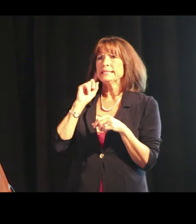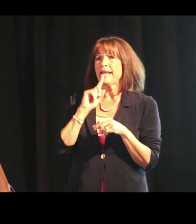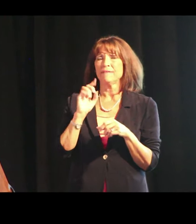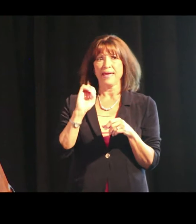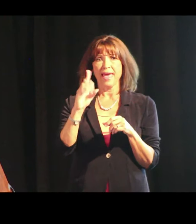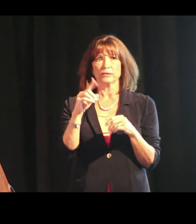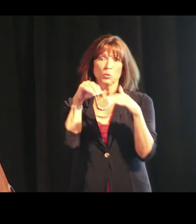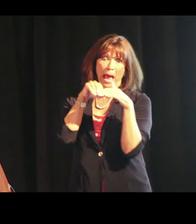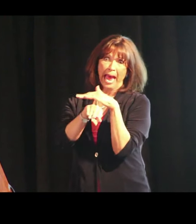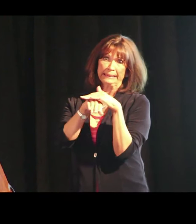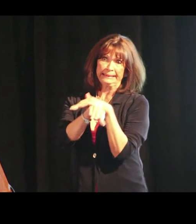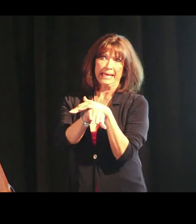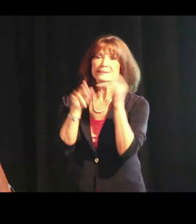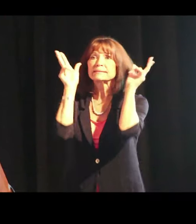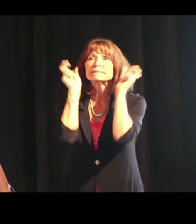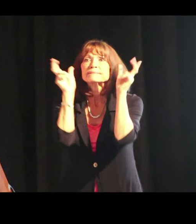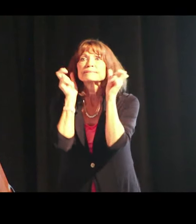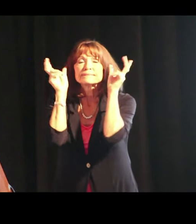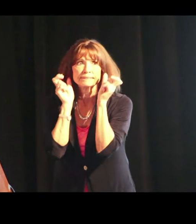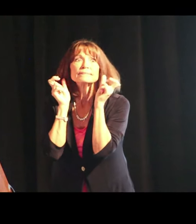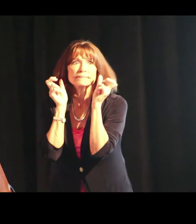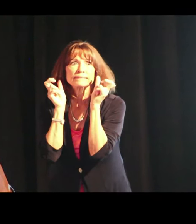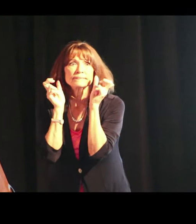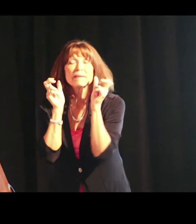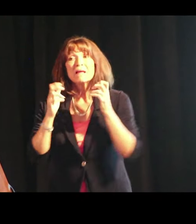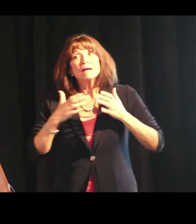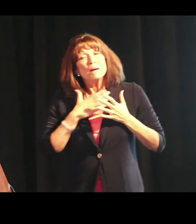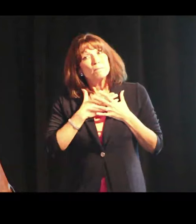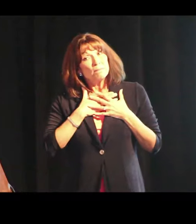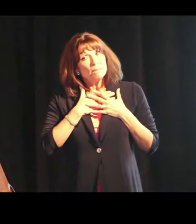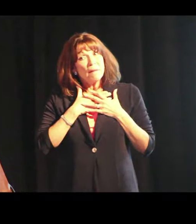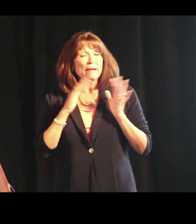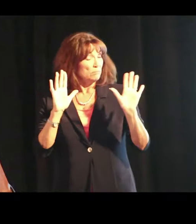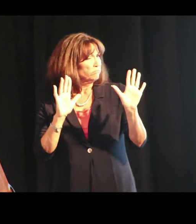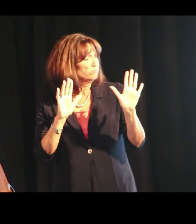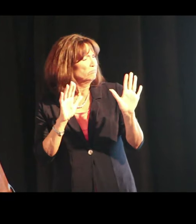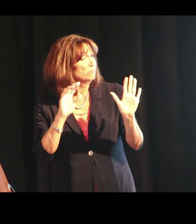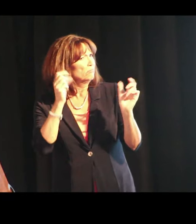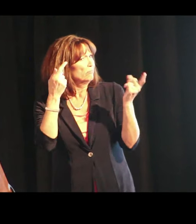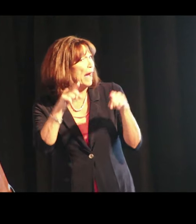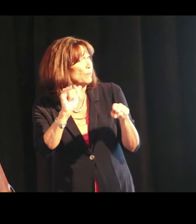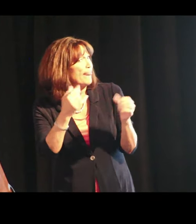to access the sound. Access auditorily –